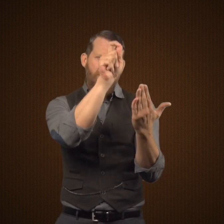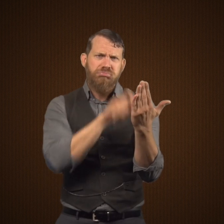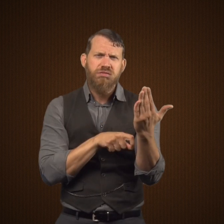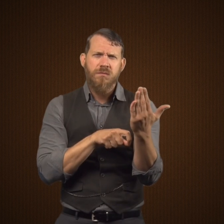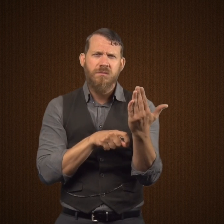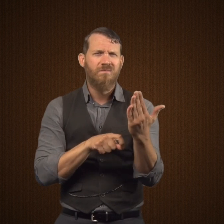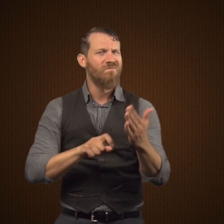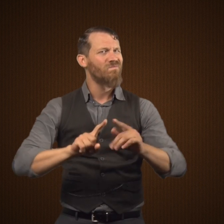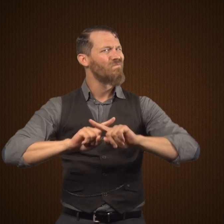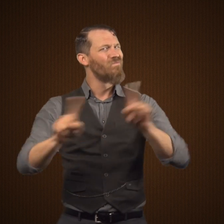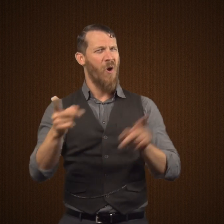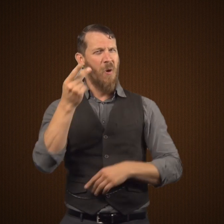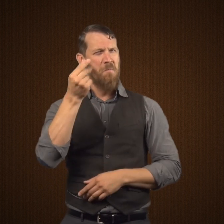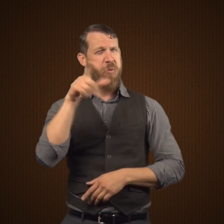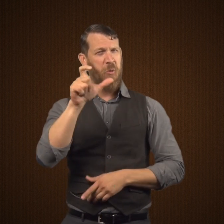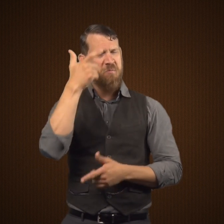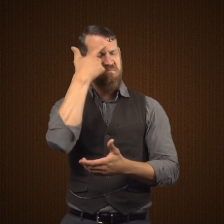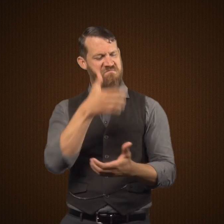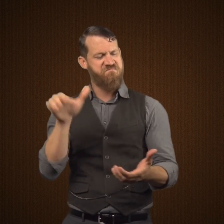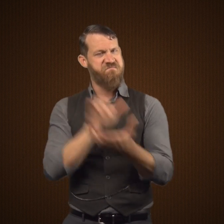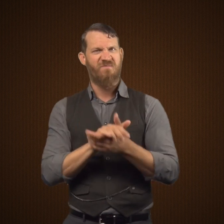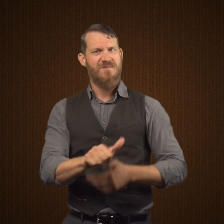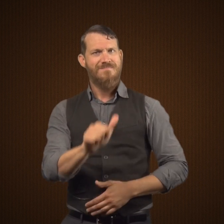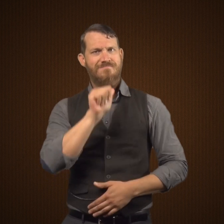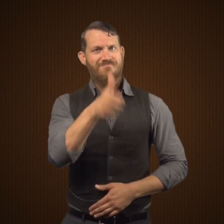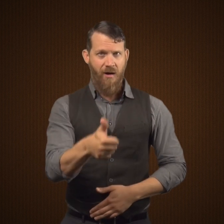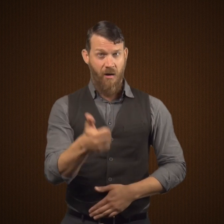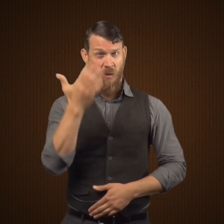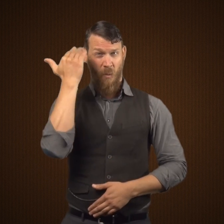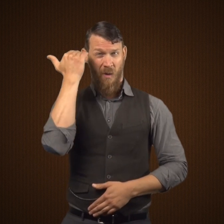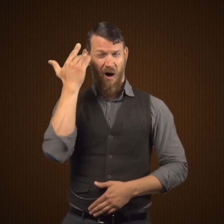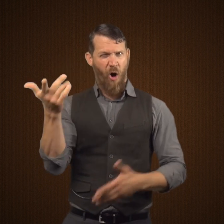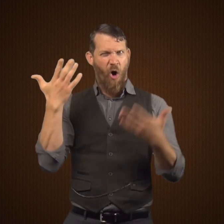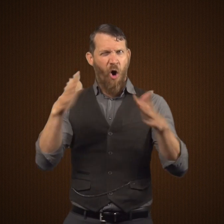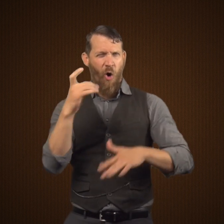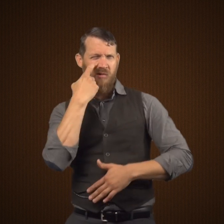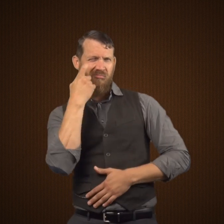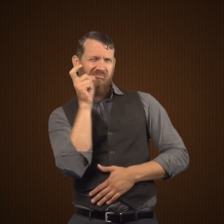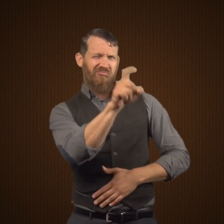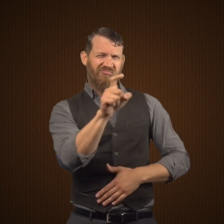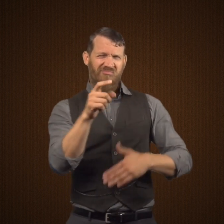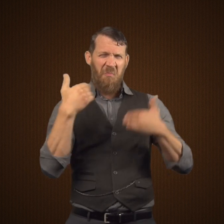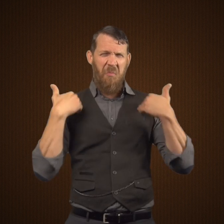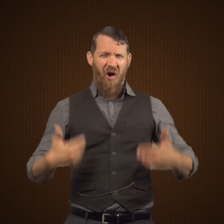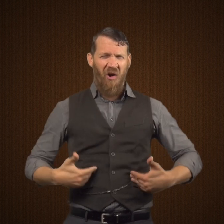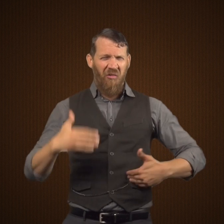It seemed as though the paper was written by Doctor Jekyll, but Mr. Poole wasn't convinced.